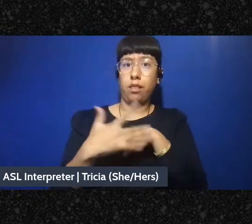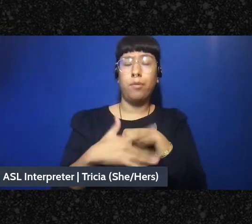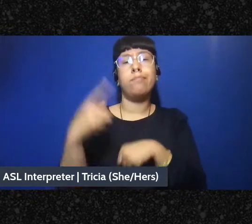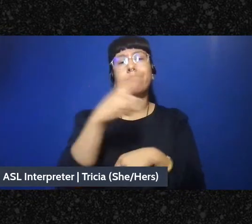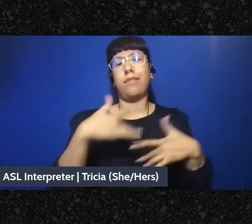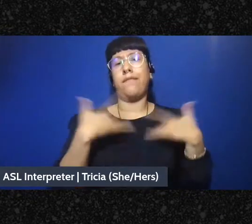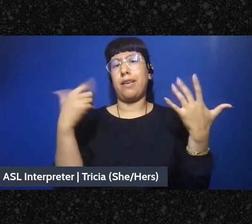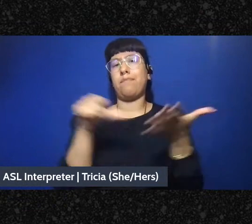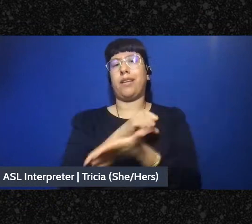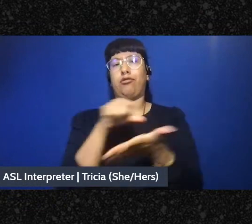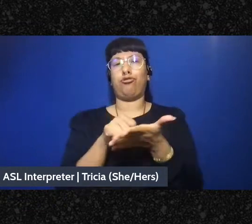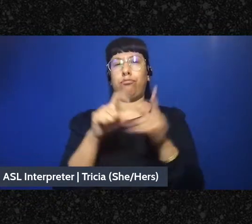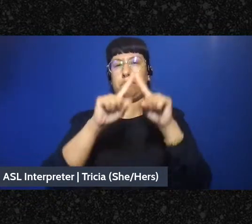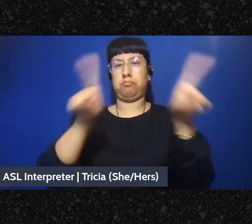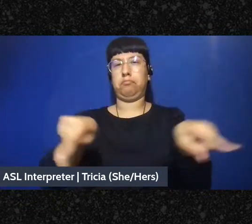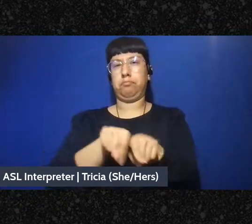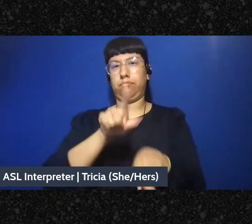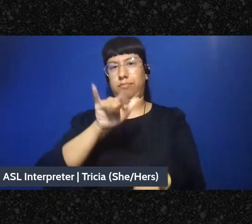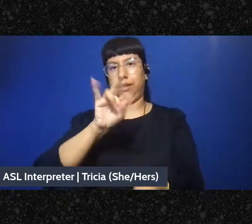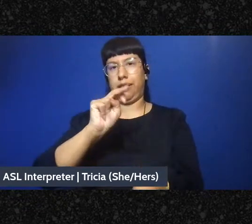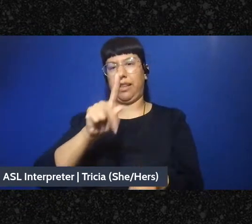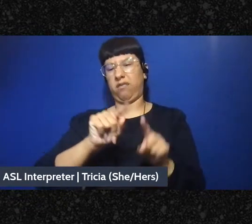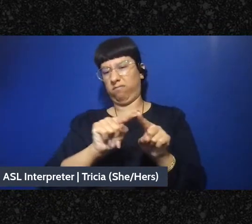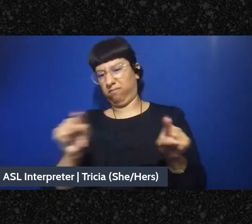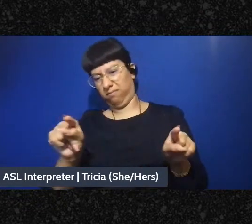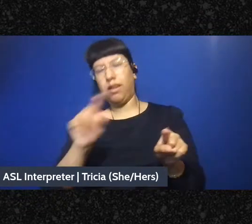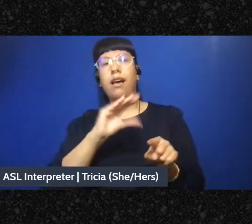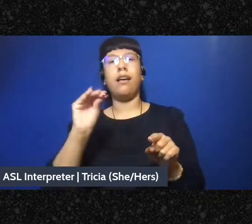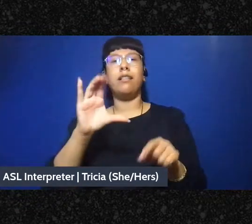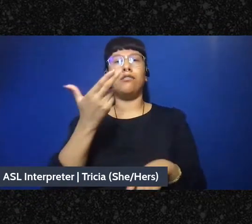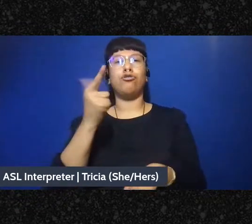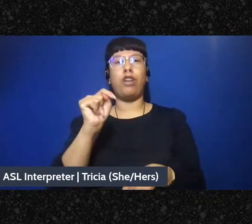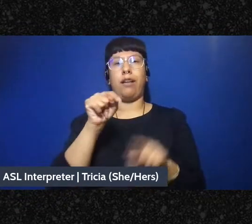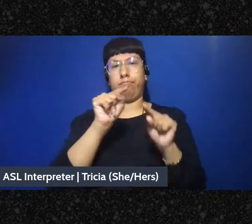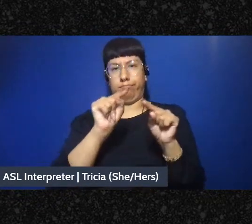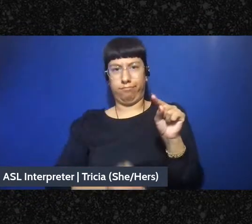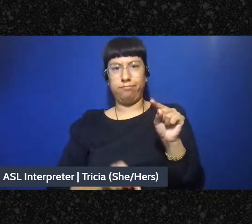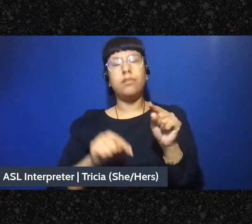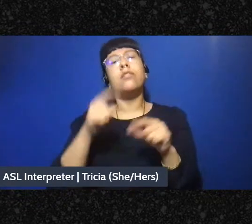linked below this video and in the chat and we hope folks will join us for the additional